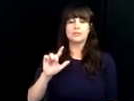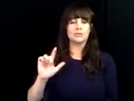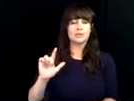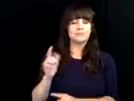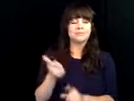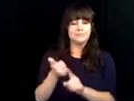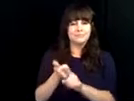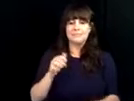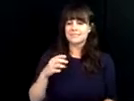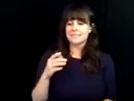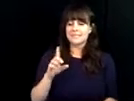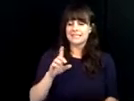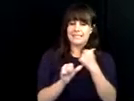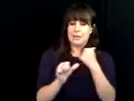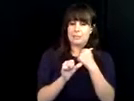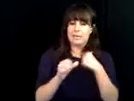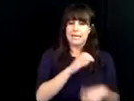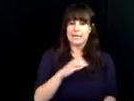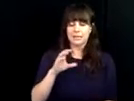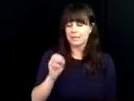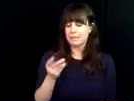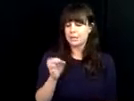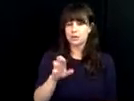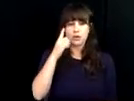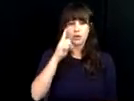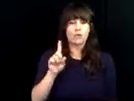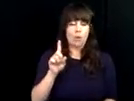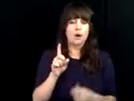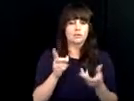I would like to turn the presentation over to Dr.